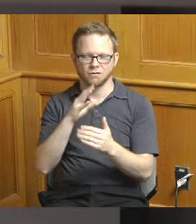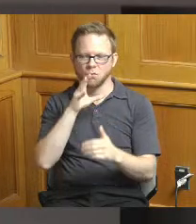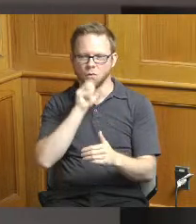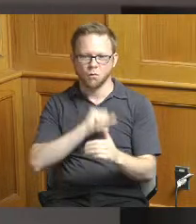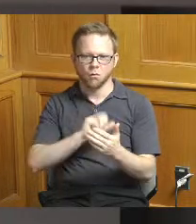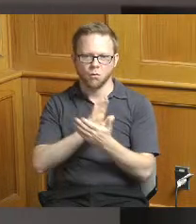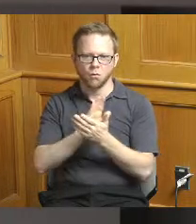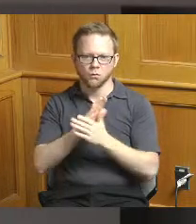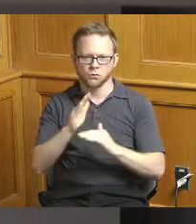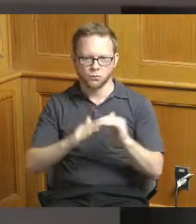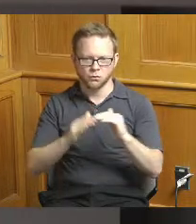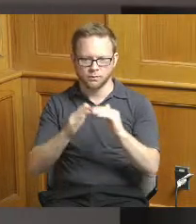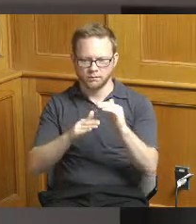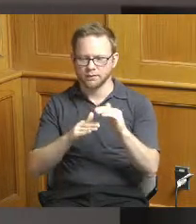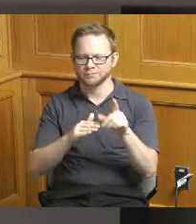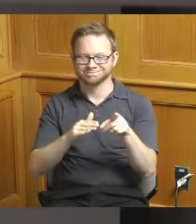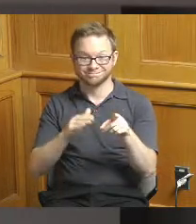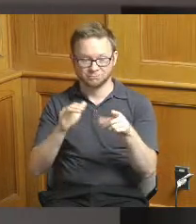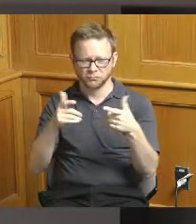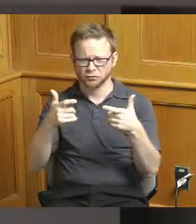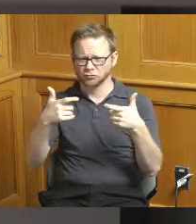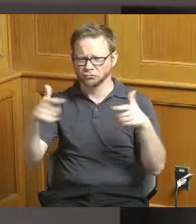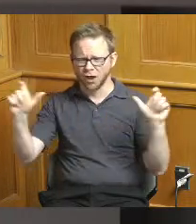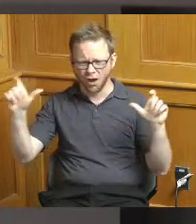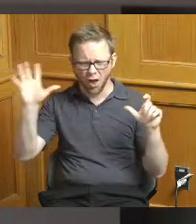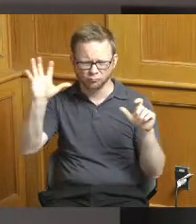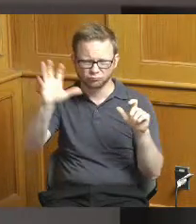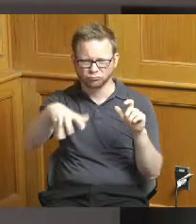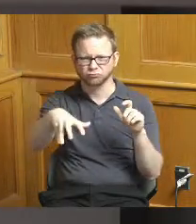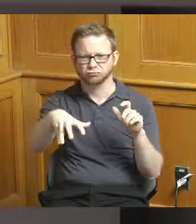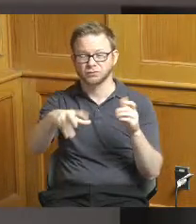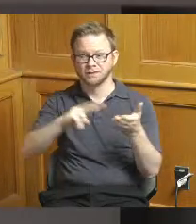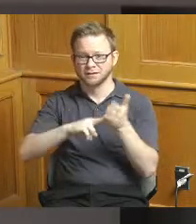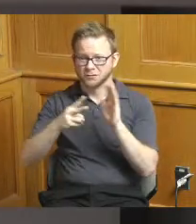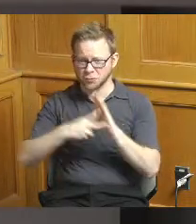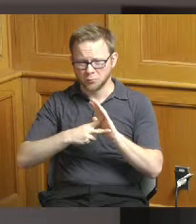like I said a large building so a hefty demo and remediation job but